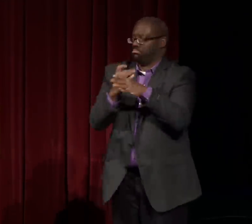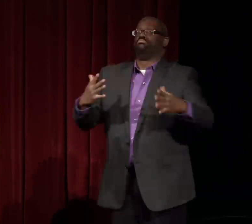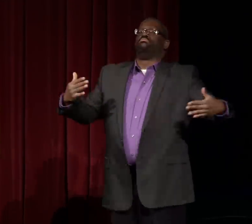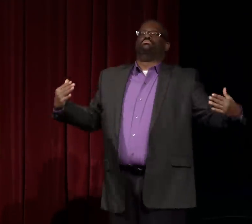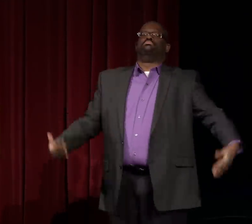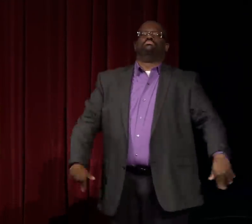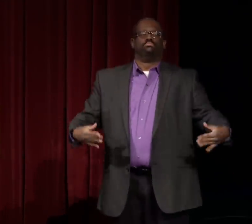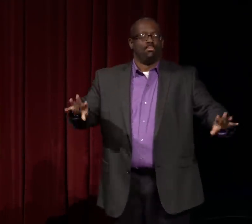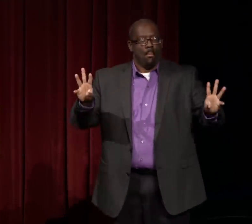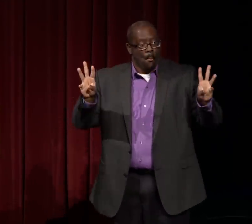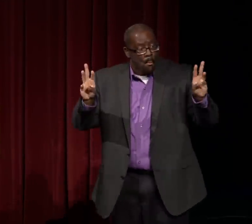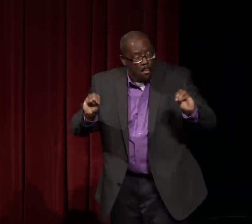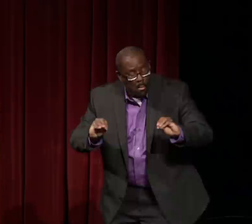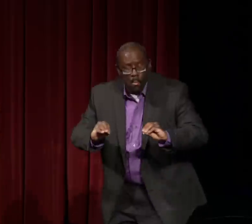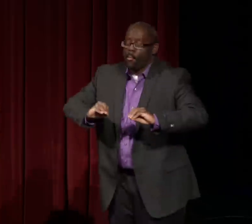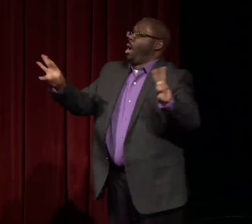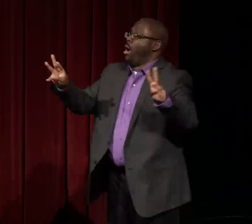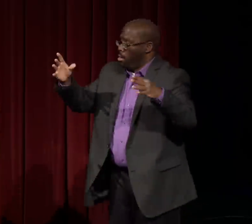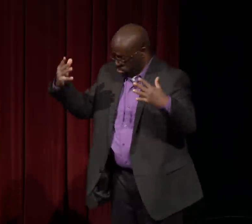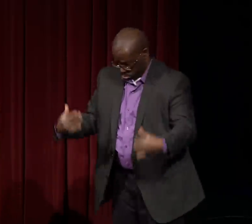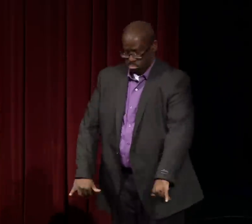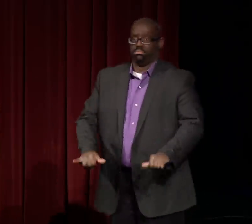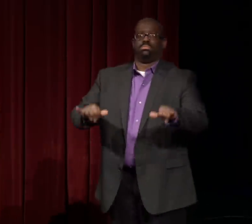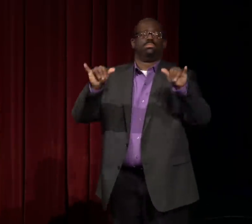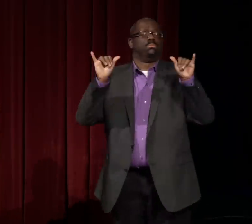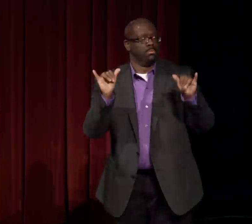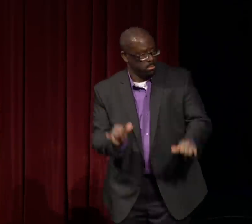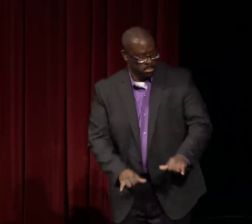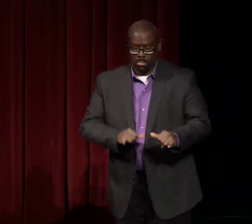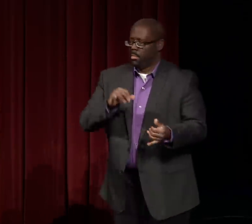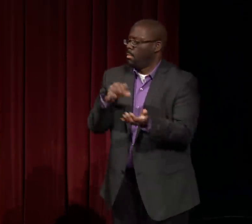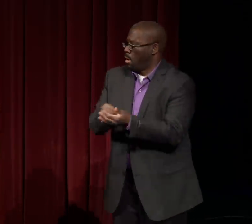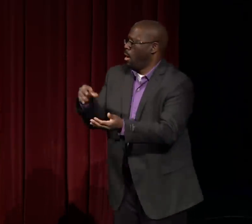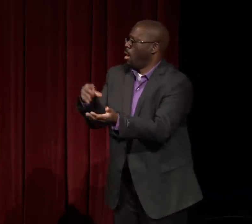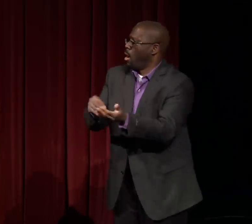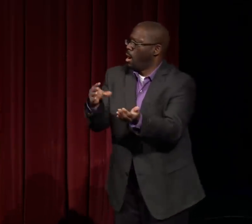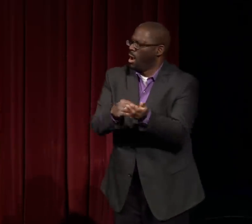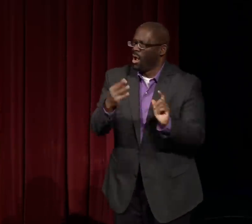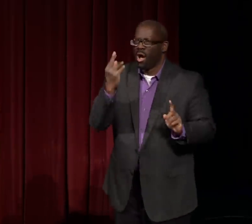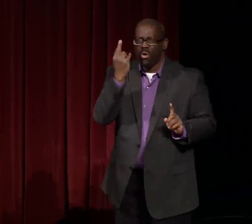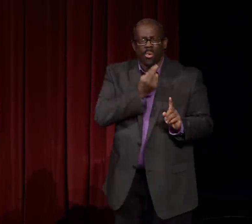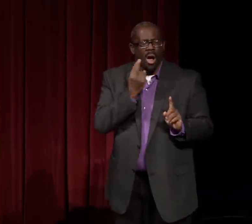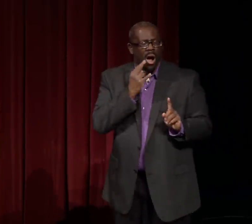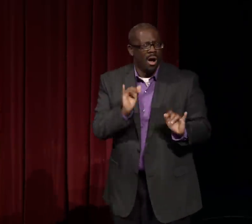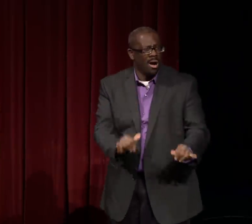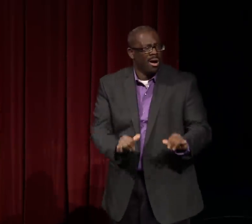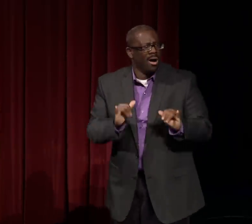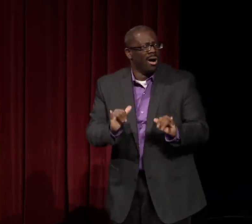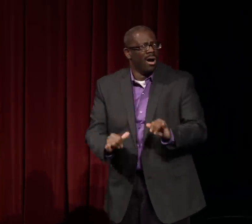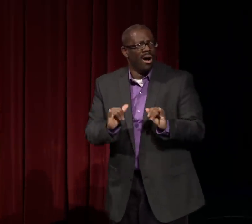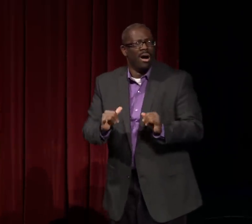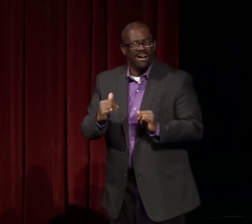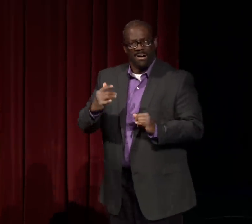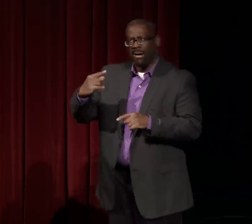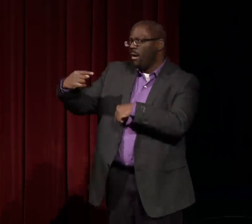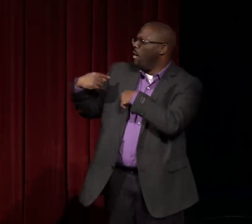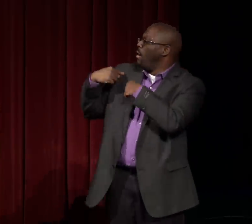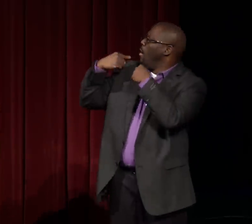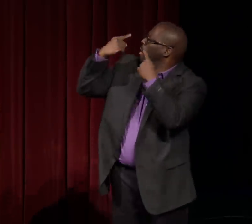And she did. And her life changed from that experience. She learned about Black culture.